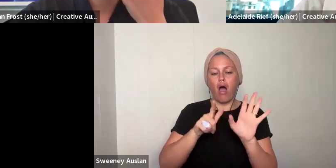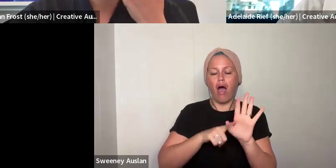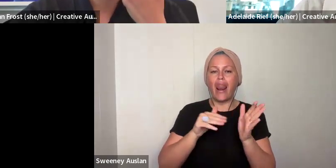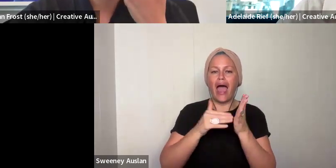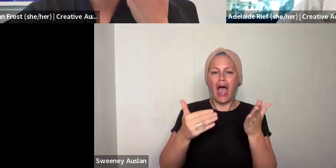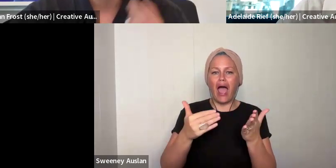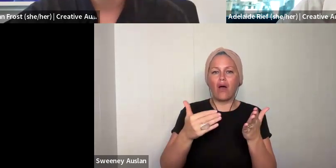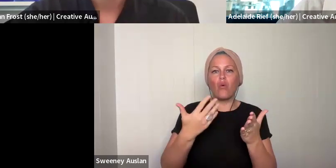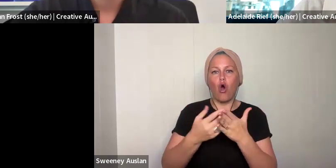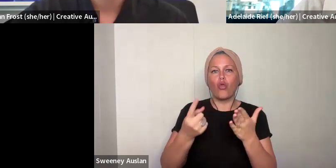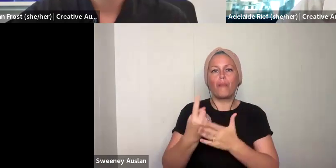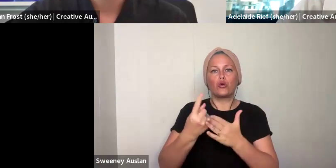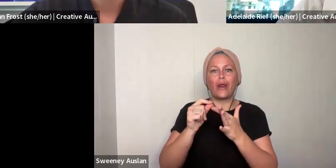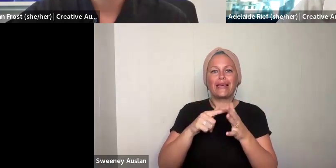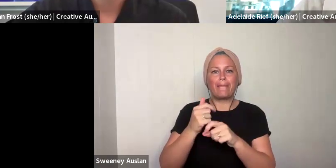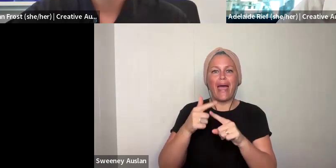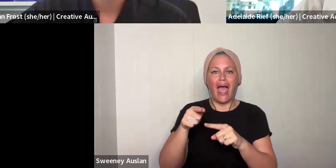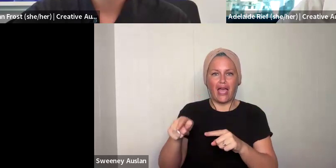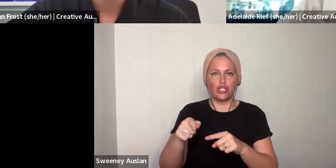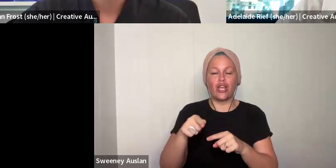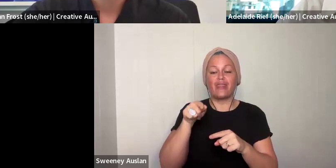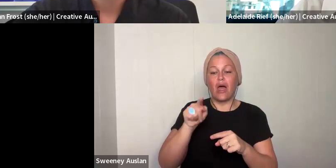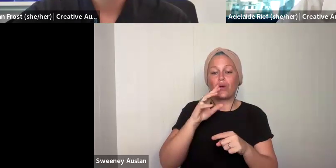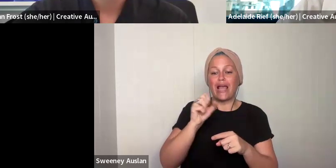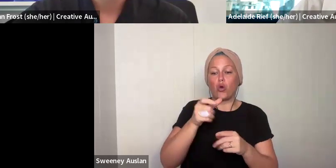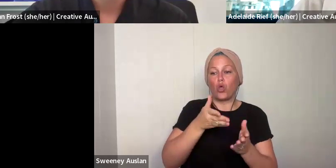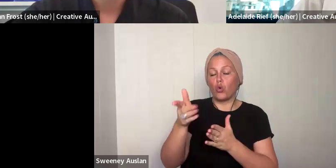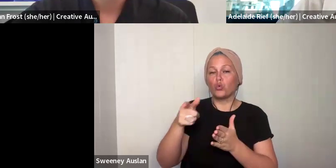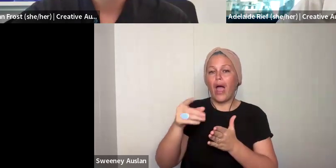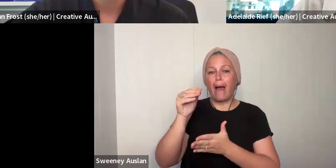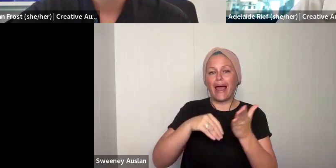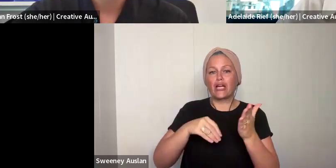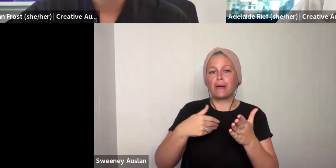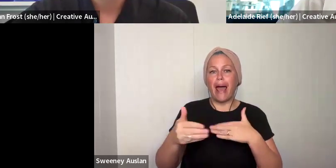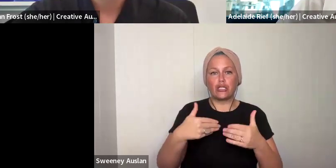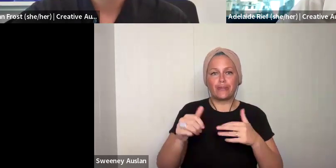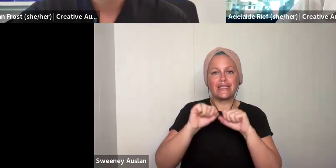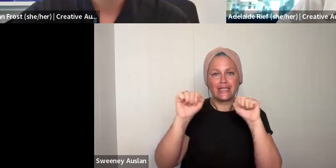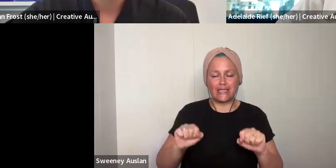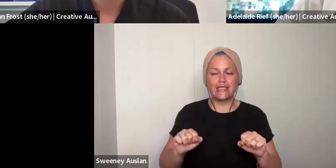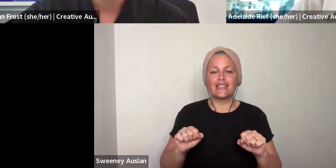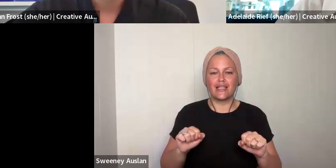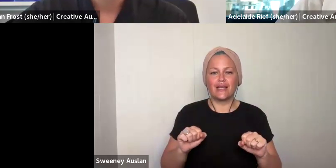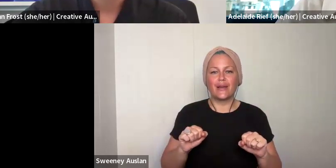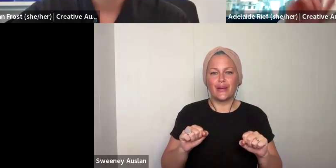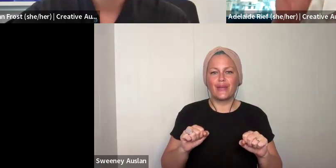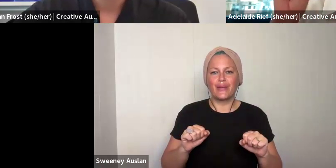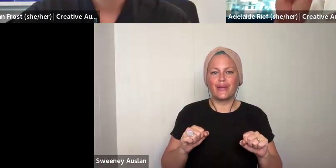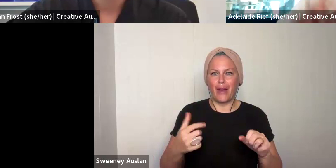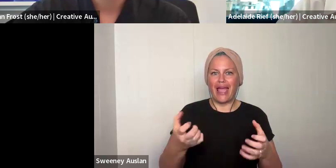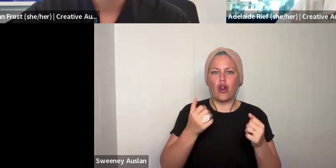We know the application management system that we use a Creative Australia can be hard to navigate at times. We really encourage you